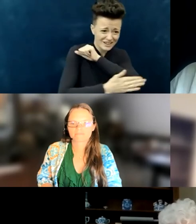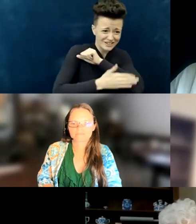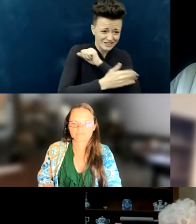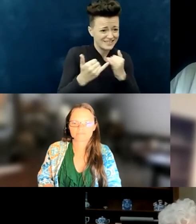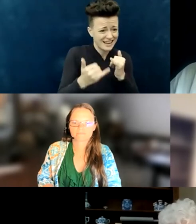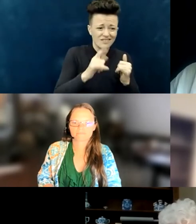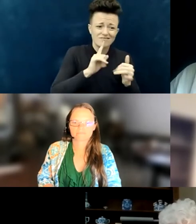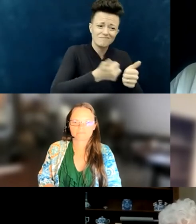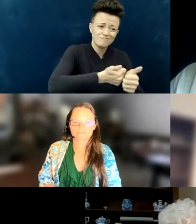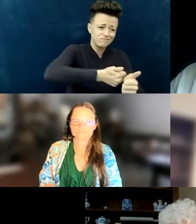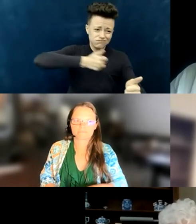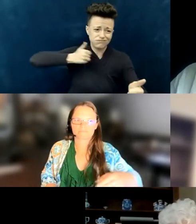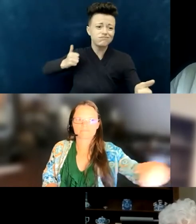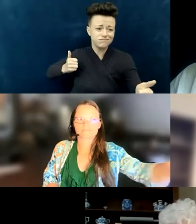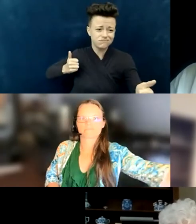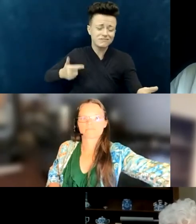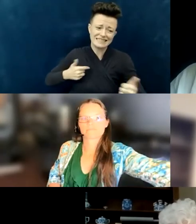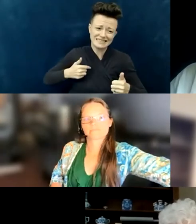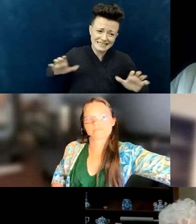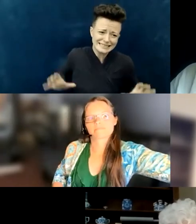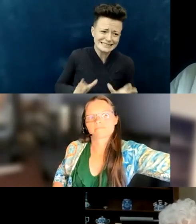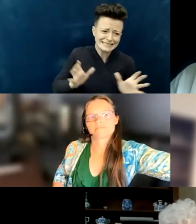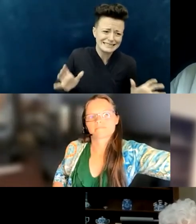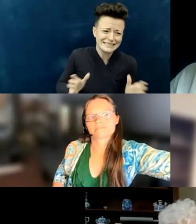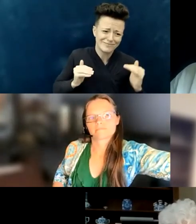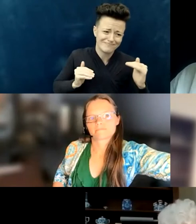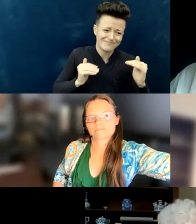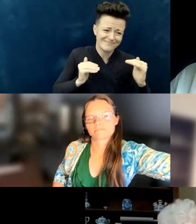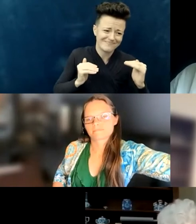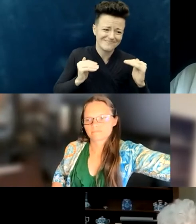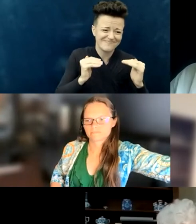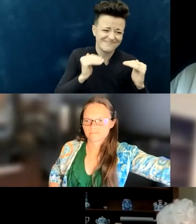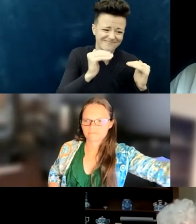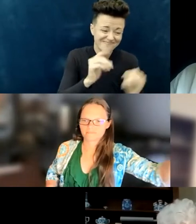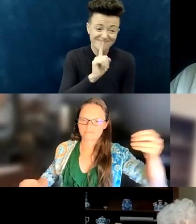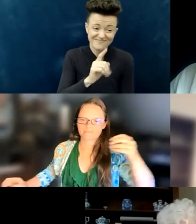I have ableism stories that would also make your skin crawl.